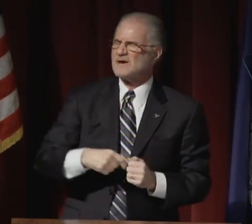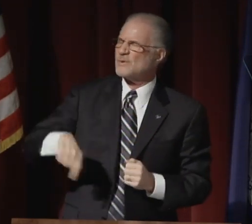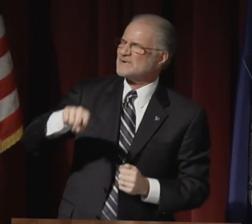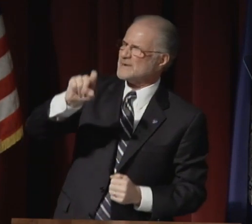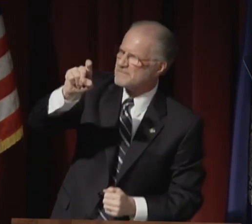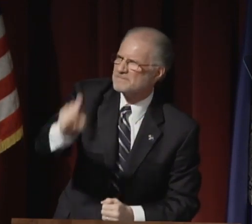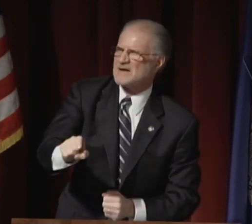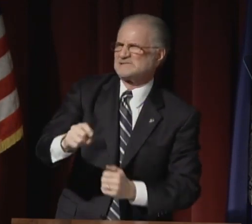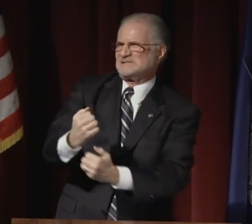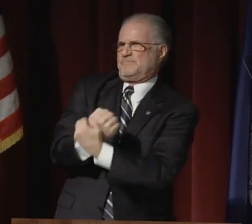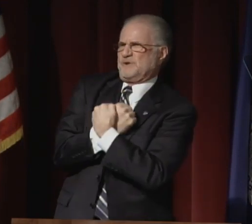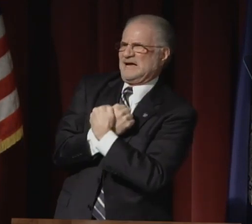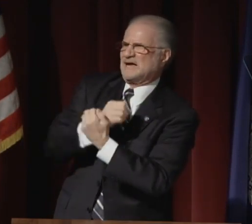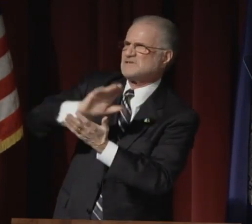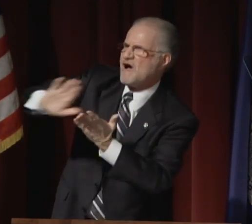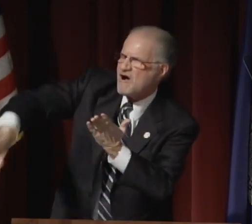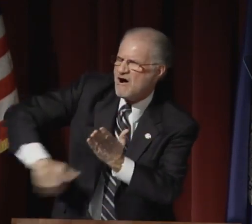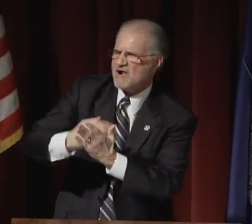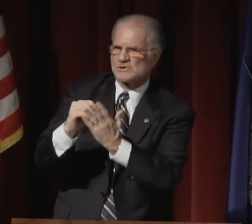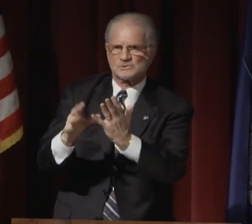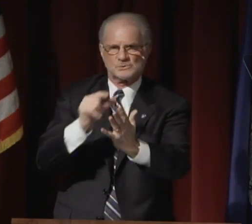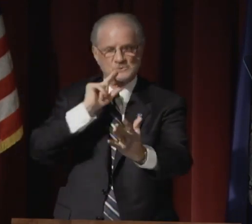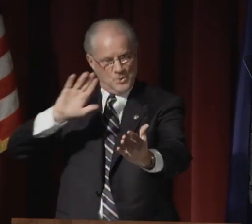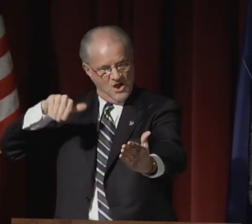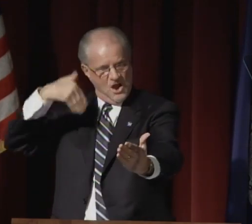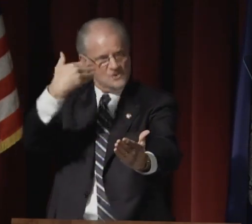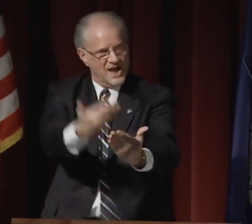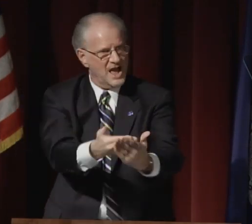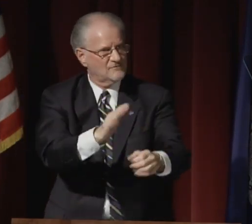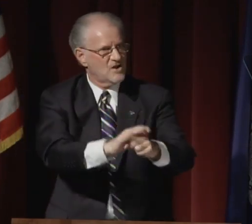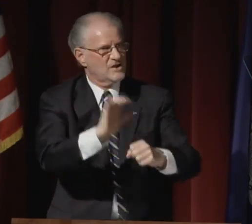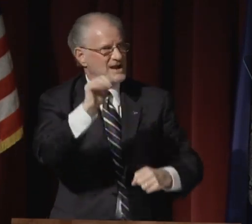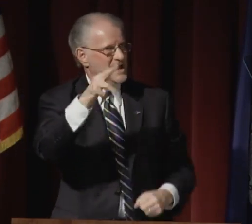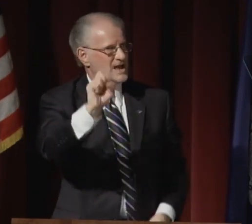We must embrace non-traditional students.